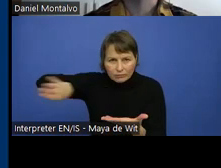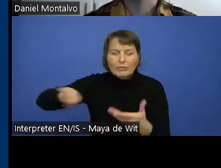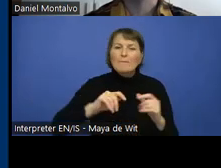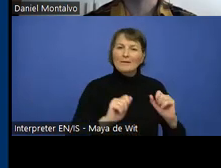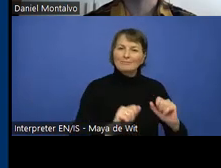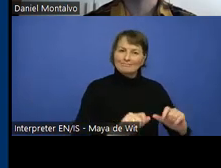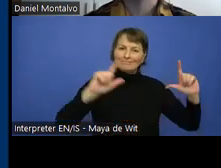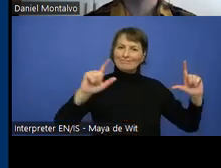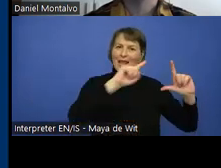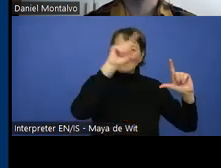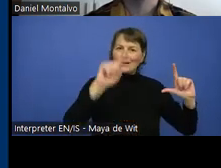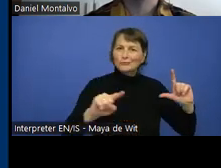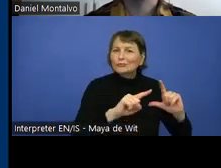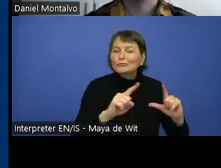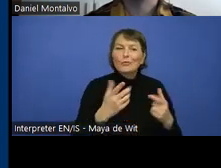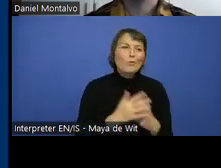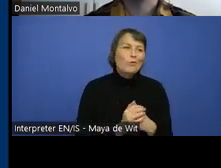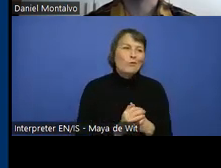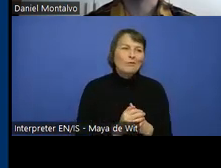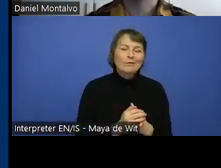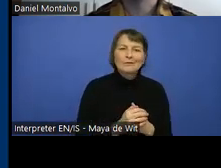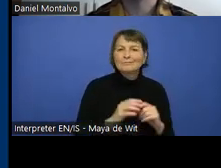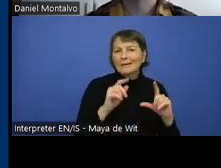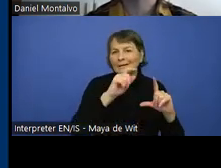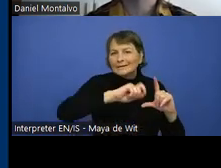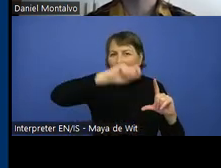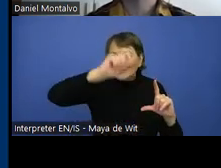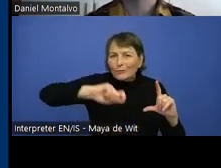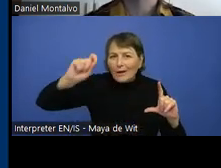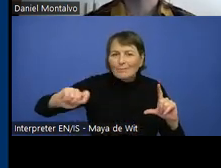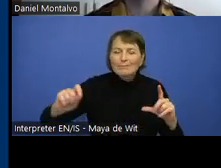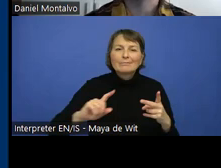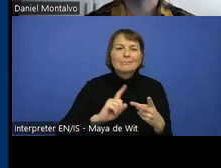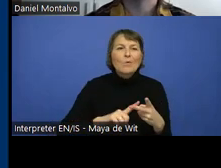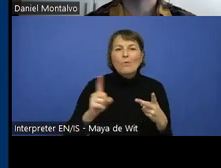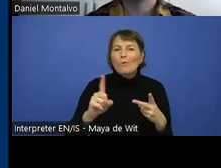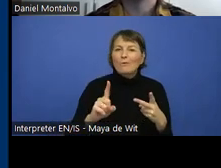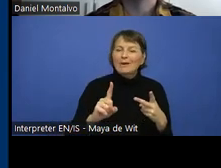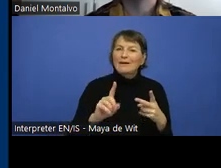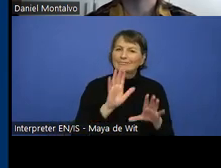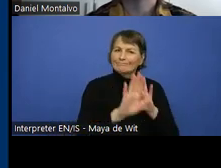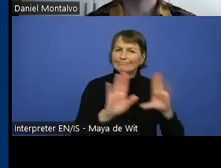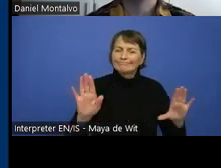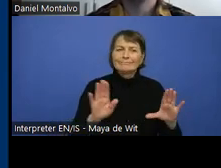Or you can provide this in, for example, nested list for different audiences to be able to understand the information better.